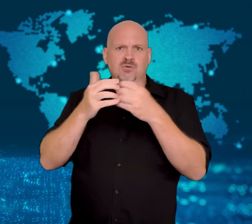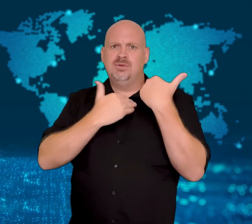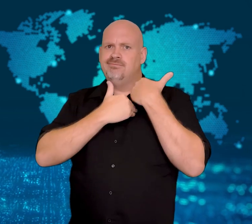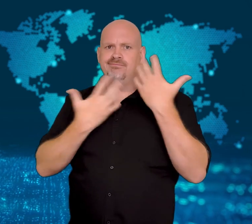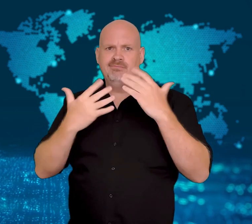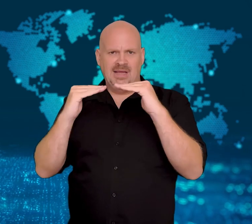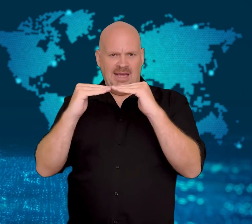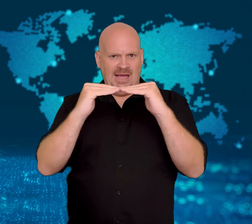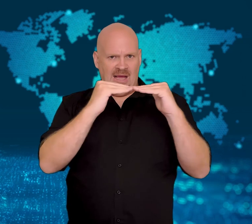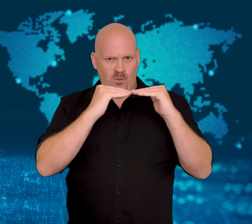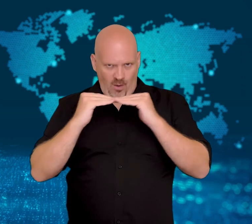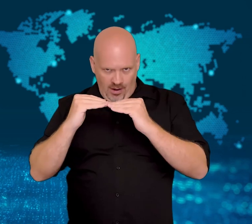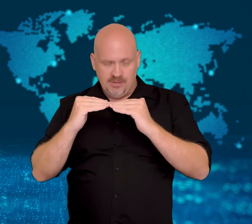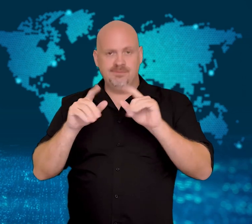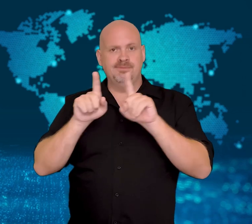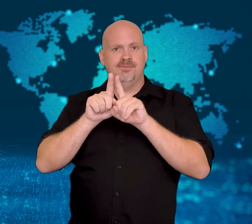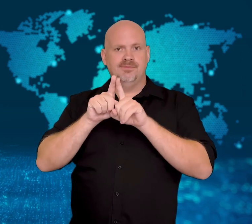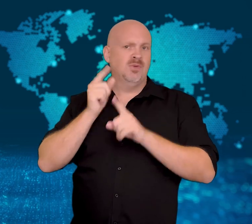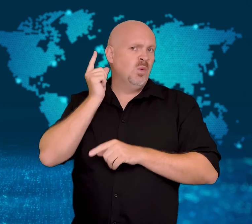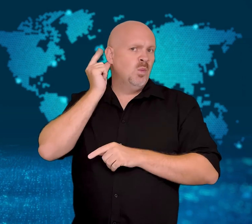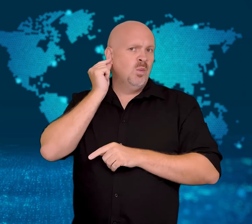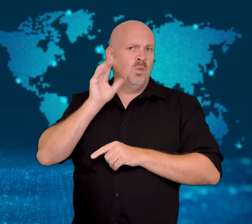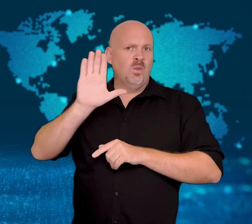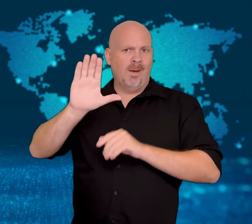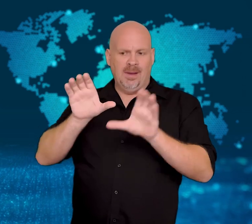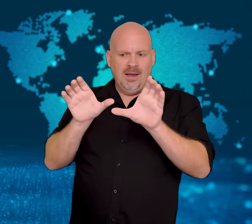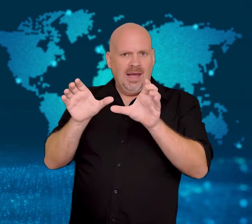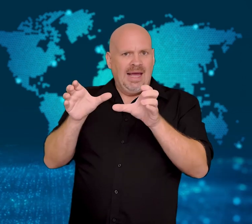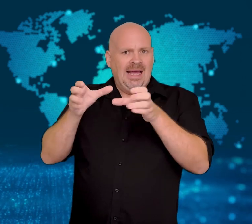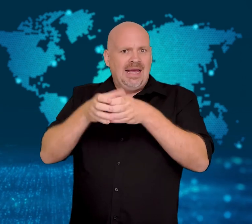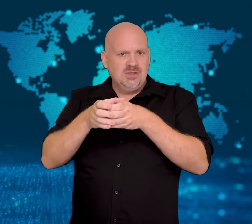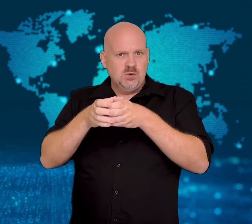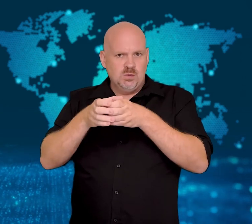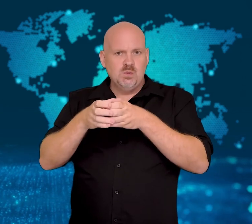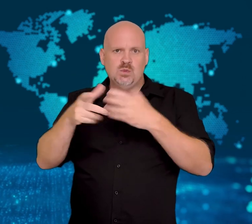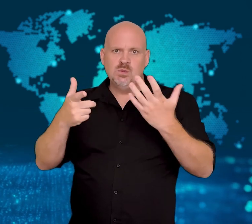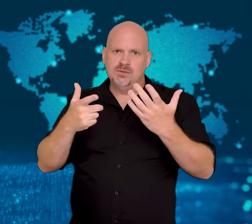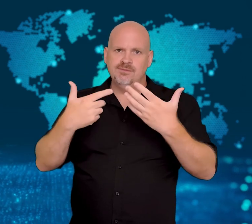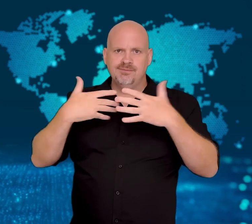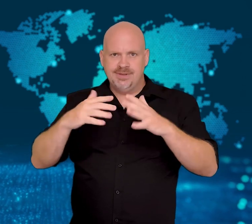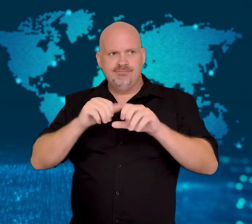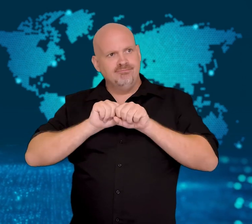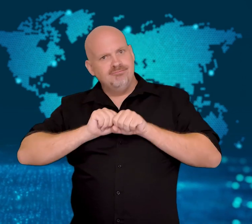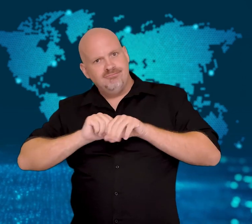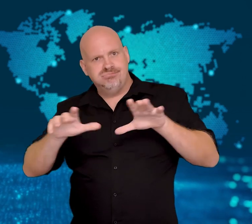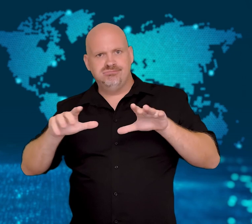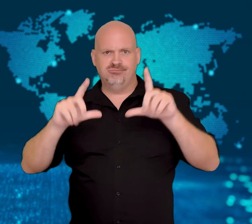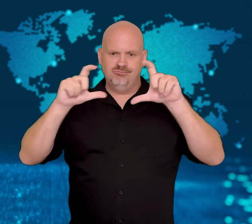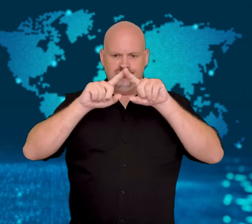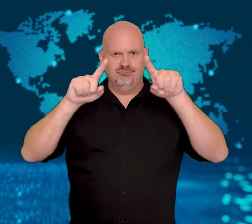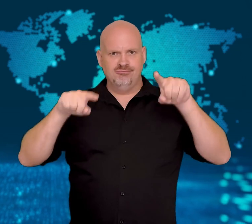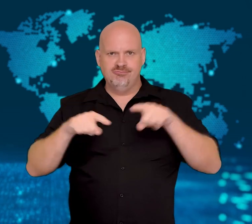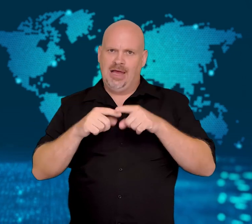and the Institute of Women to encourage "body positivity."